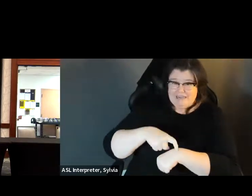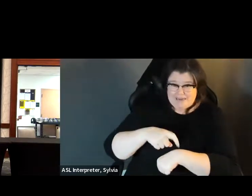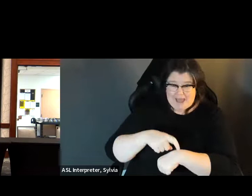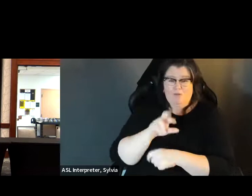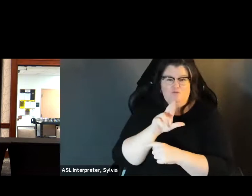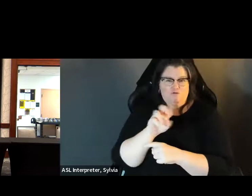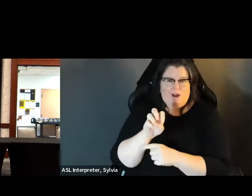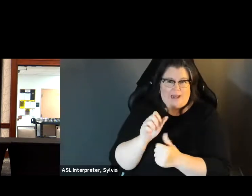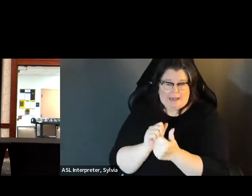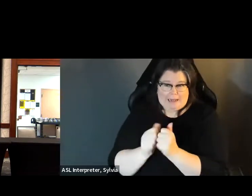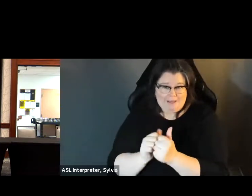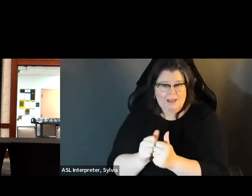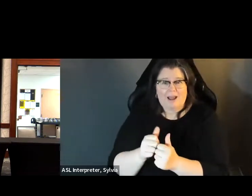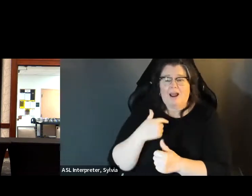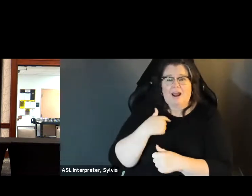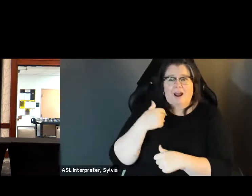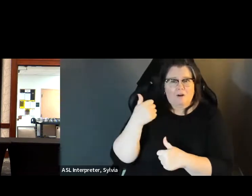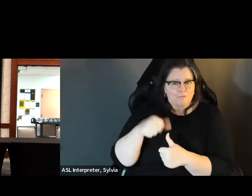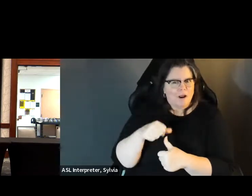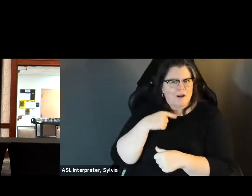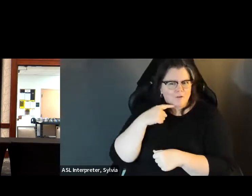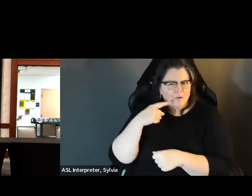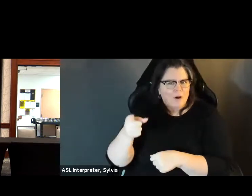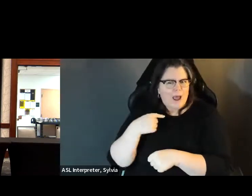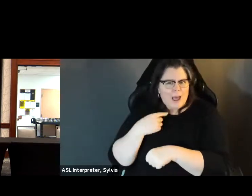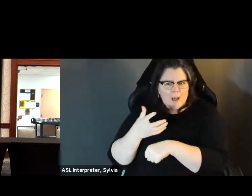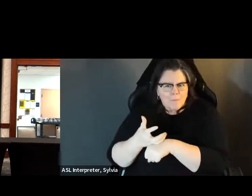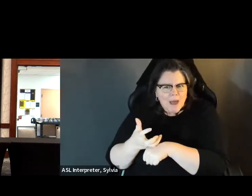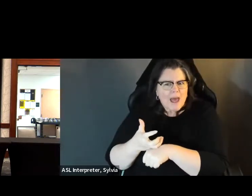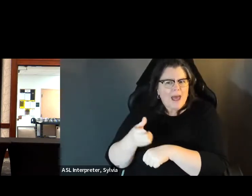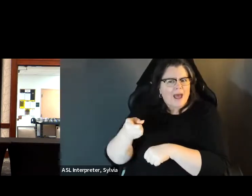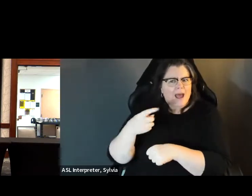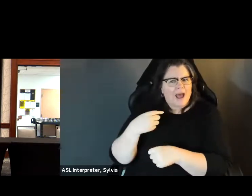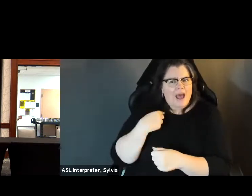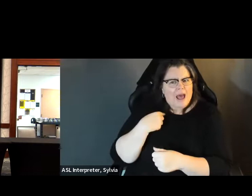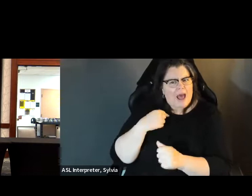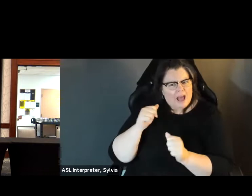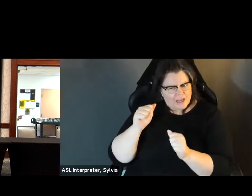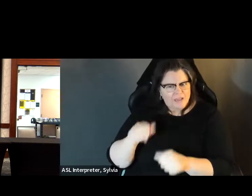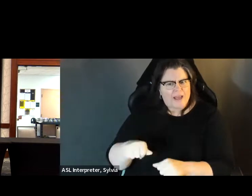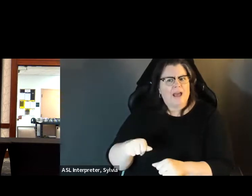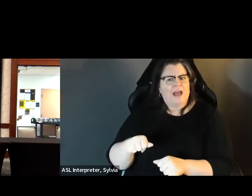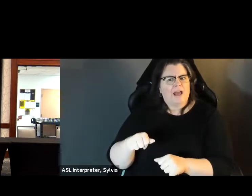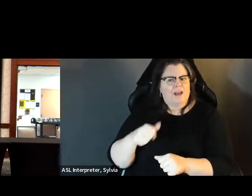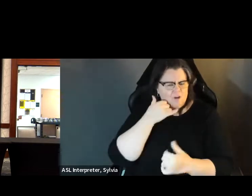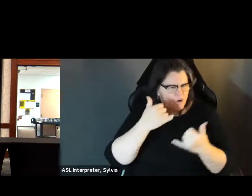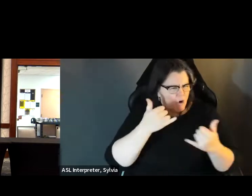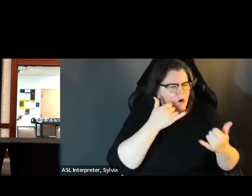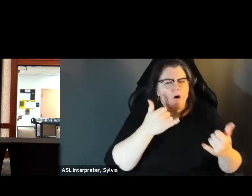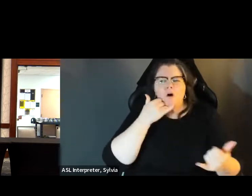fish fries and passing out literature at elk's lodge parties. I vividly remember begging my dad from our campaign headquarters to let me pick up the phone and phone